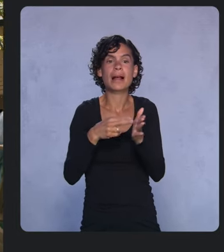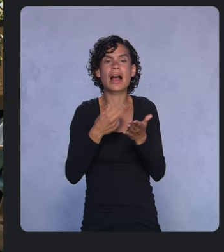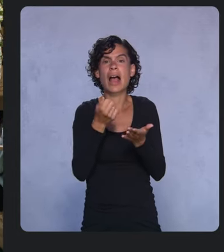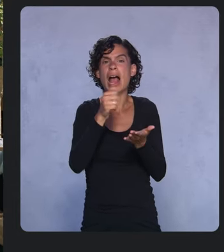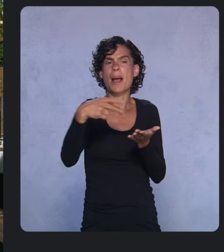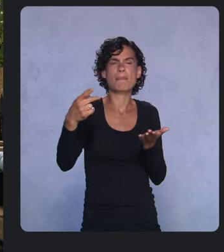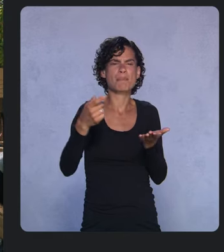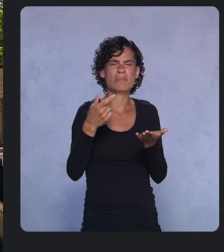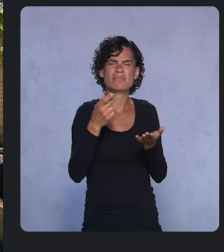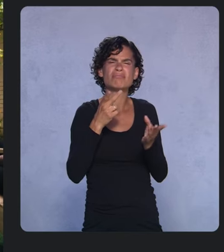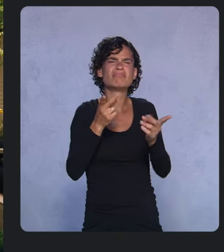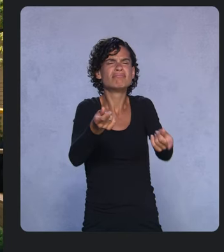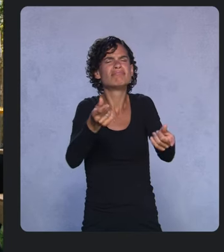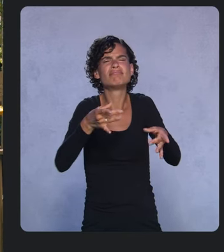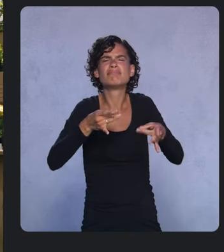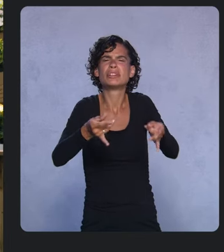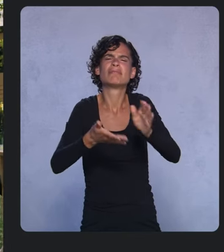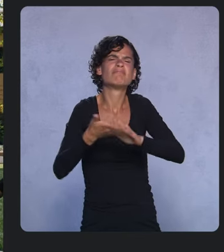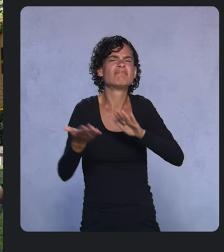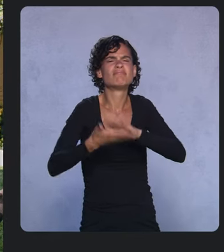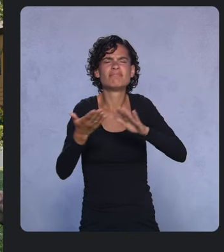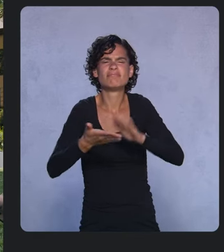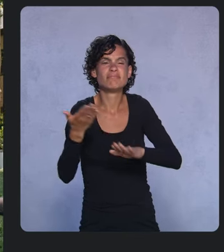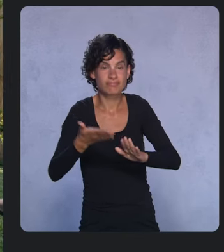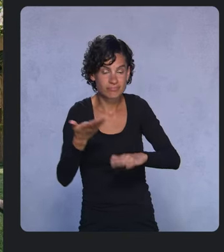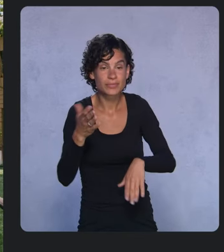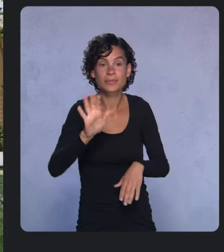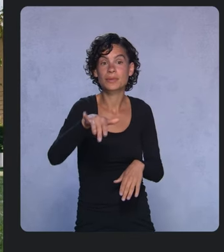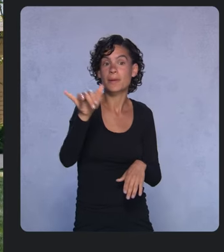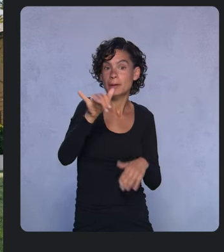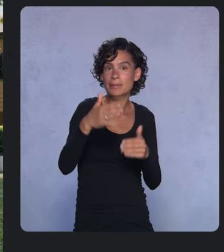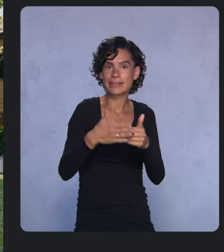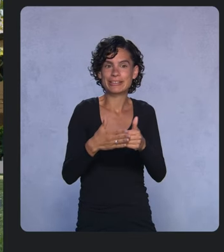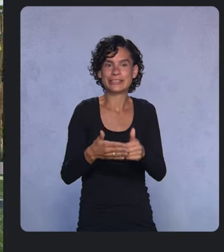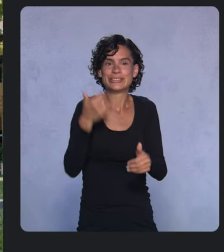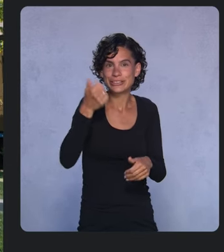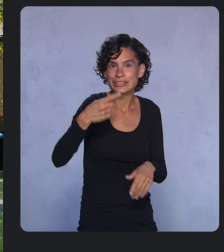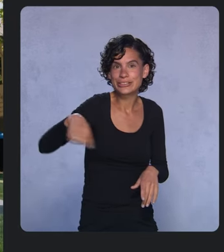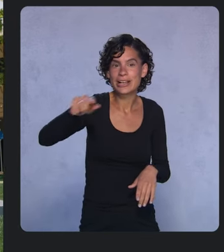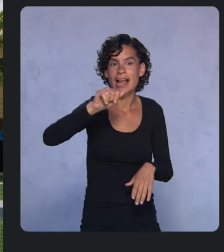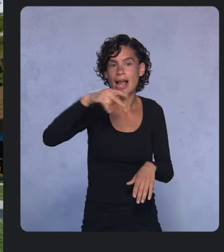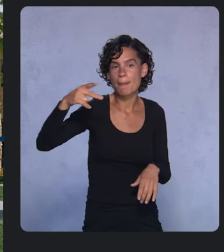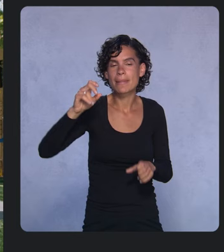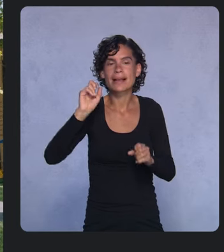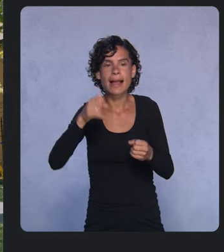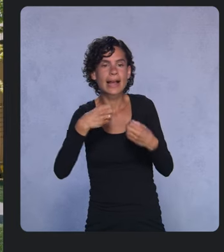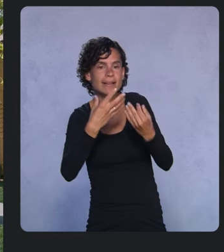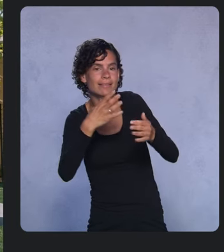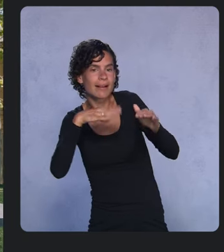We’re also making it easier for apps and services to access with voice with the help of Google Assistant.